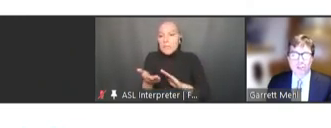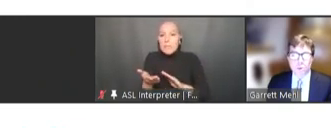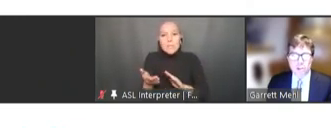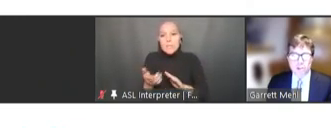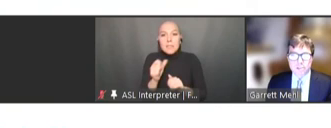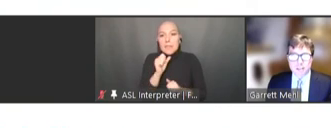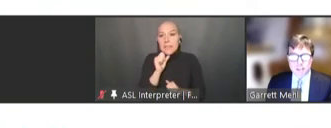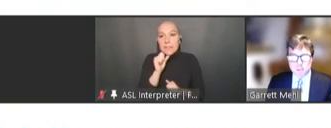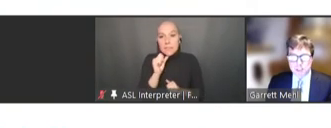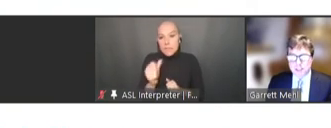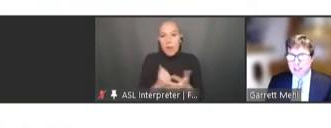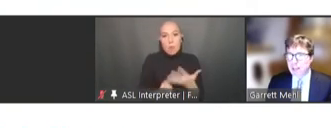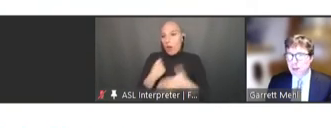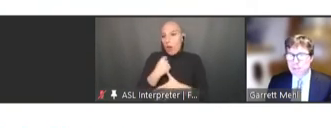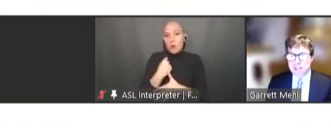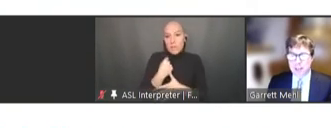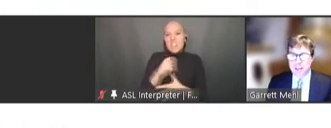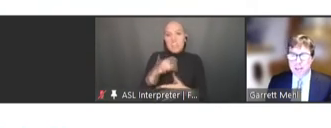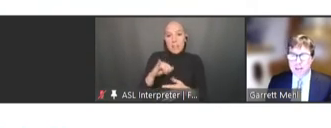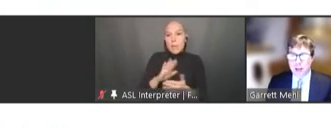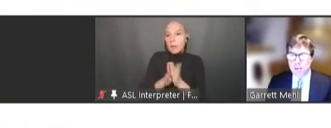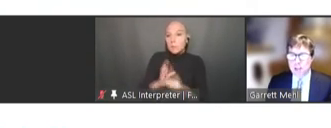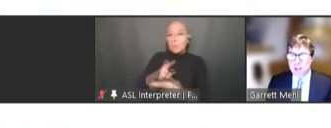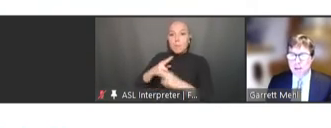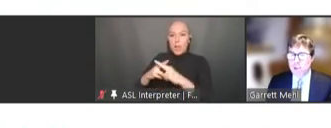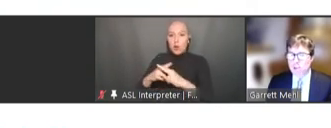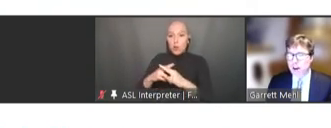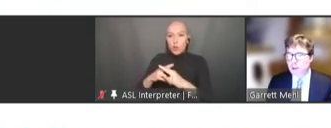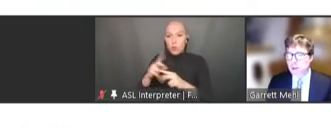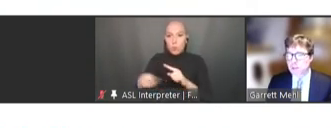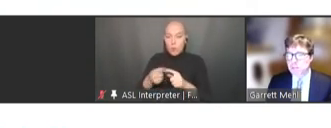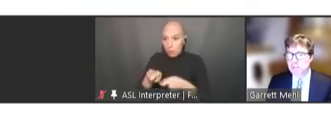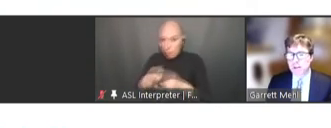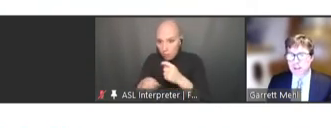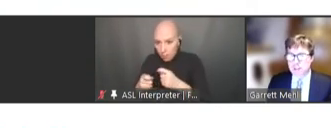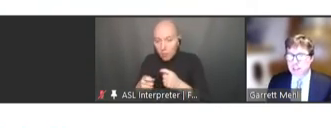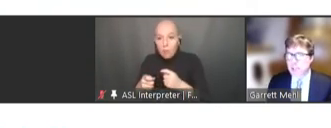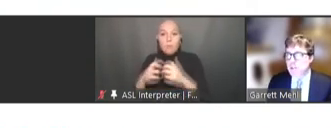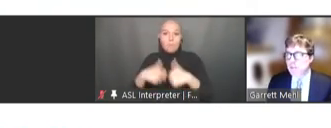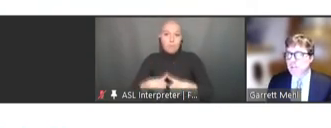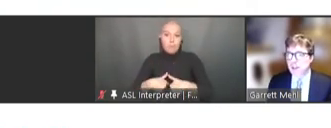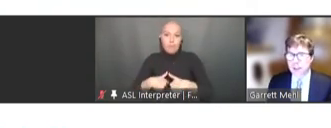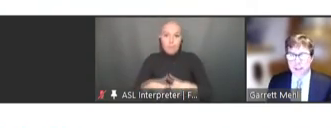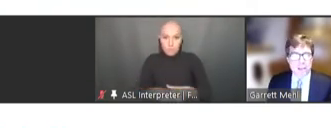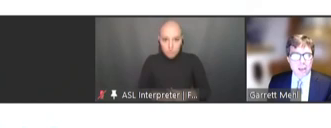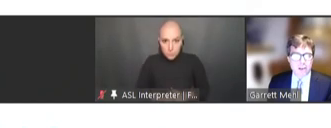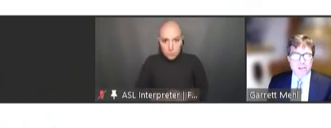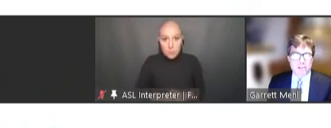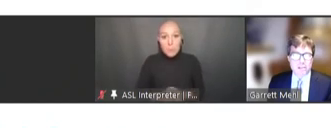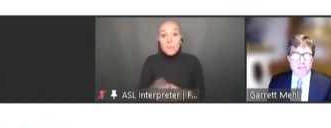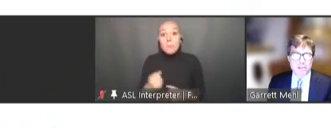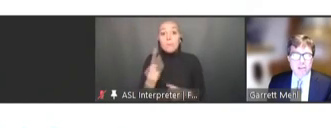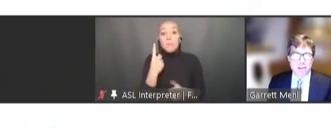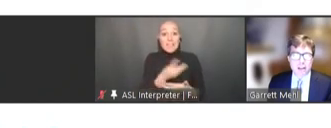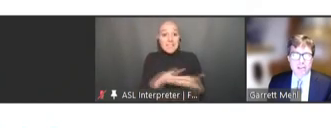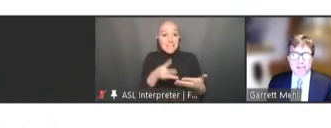digital systems contain up-to-date recommended WHO algorithms, schedules, and indicators. Next slide.